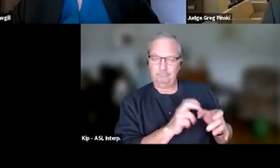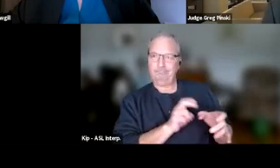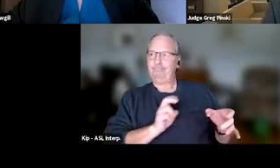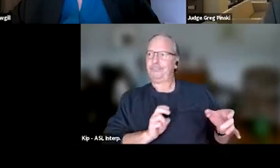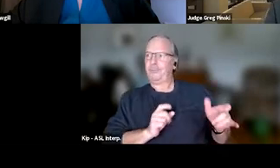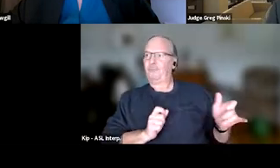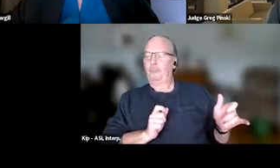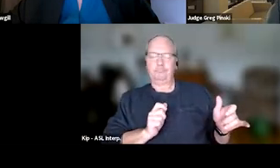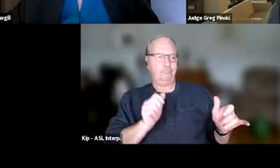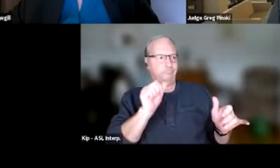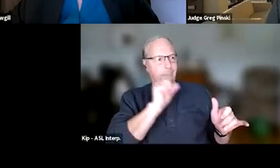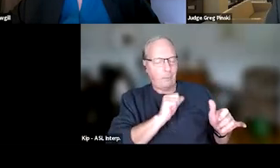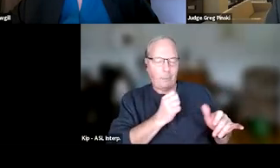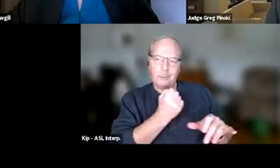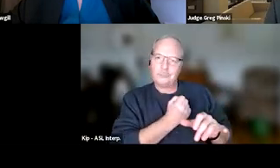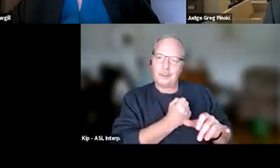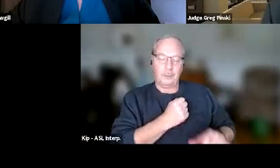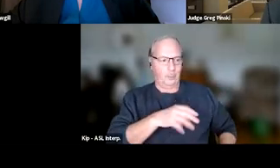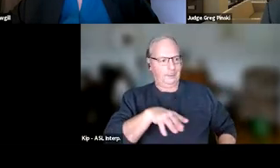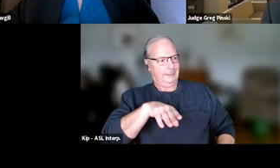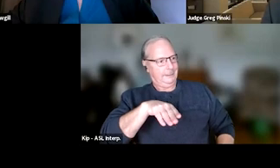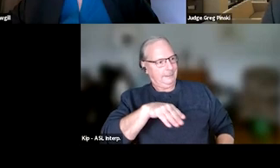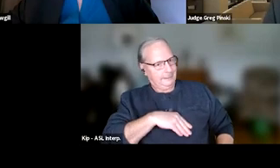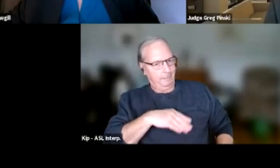or to accept the nature of their substance use disorder,